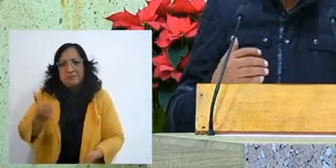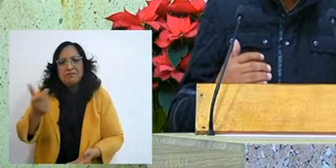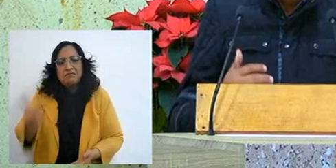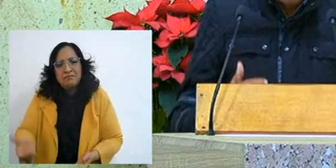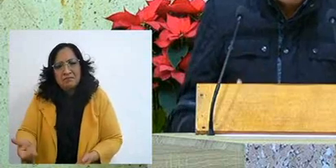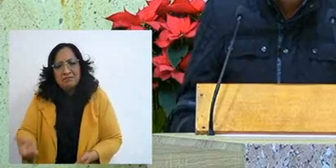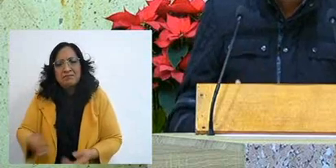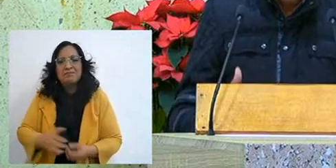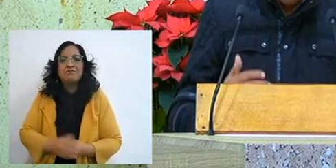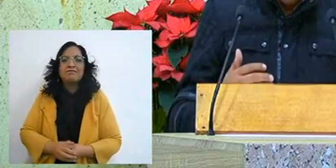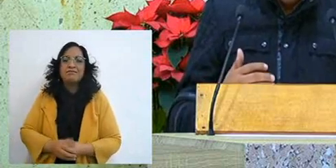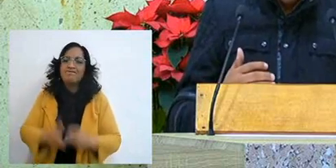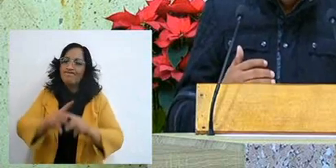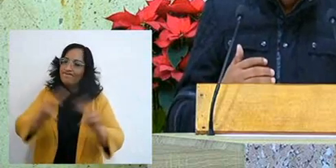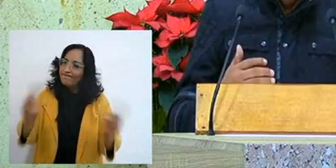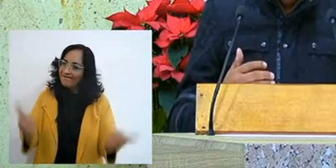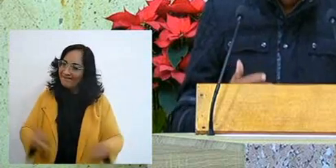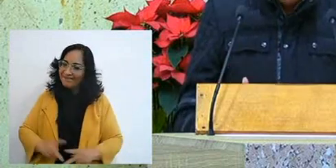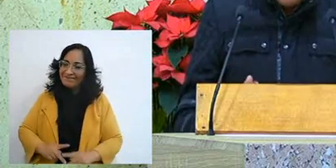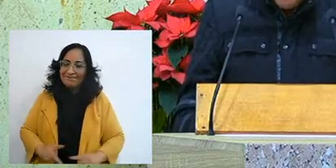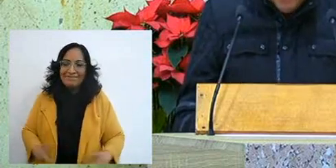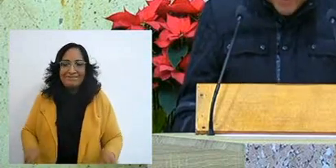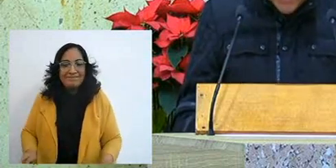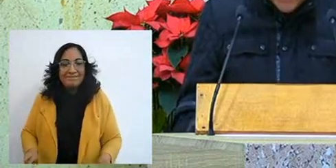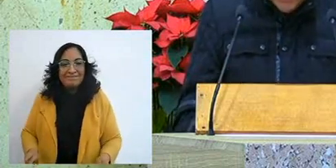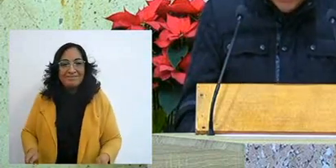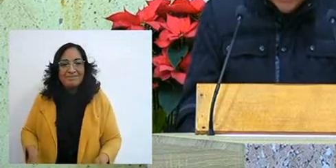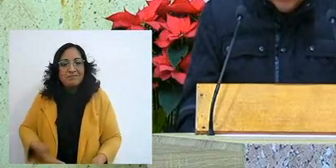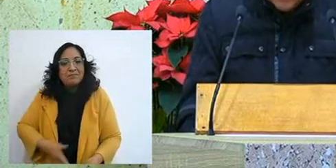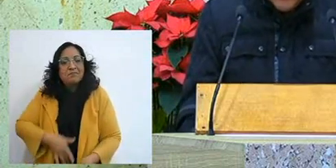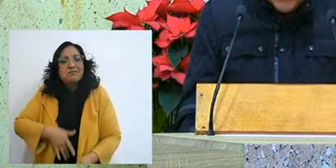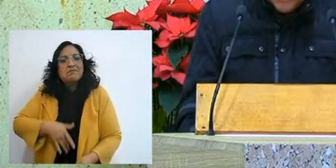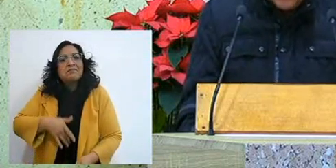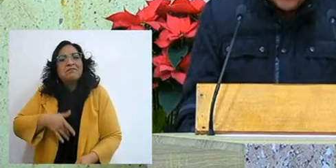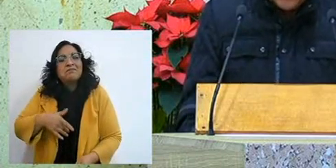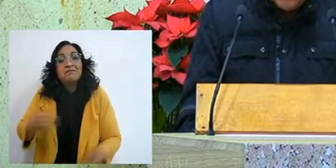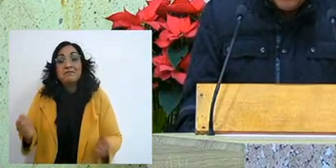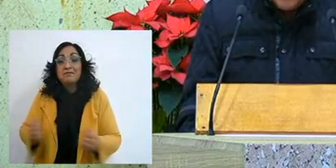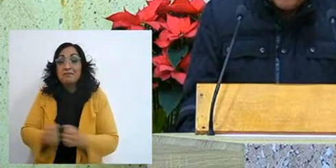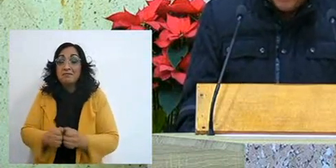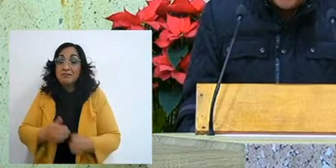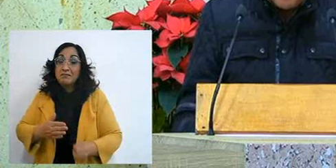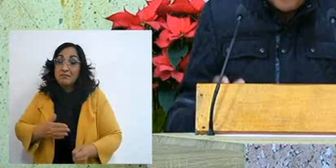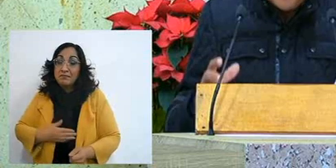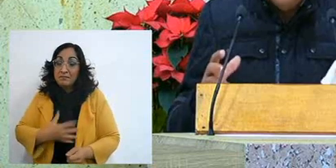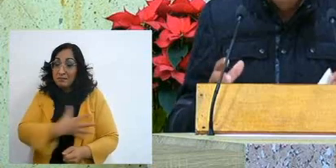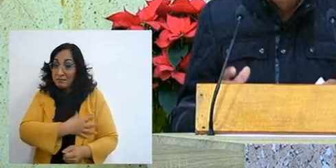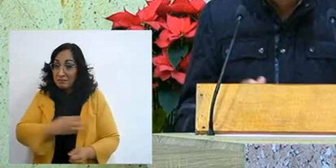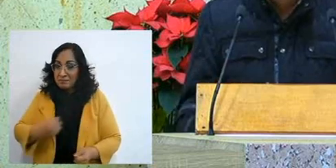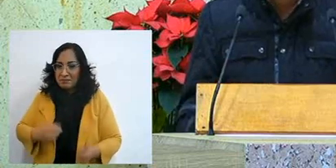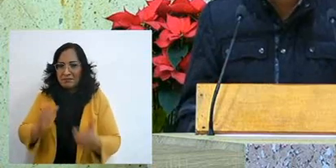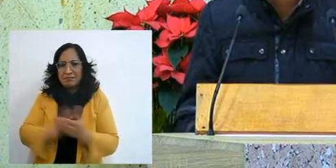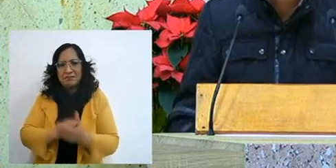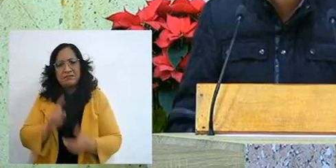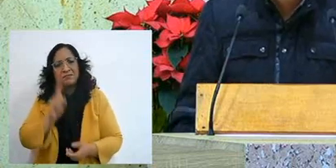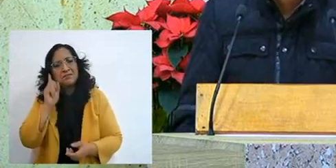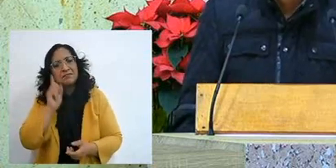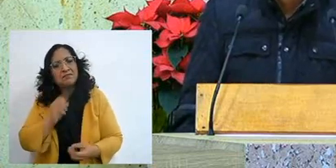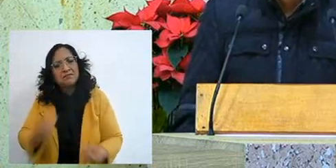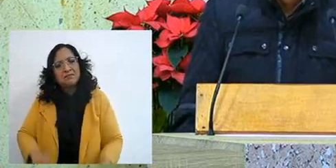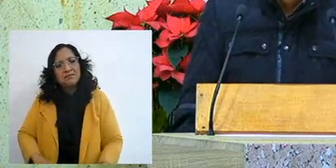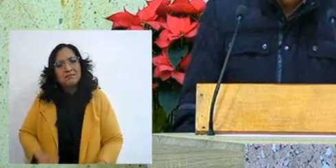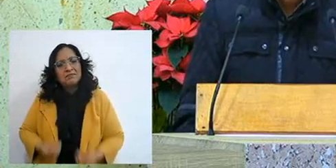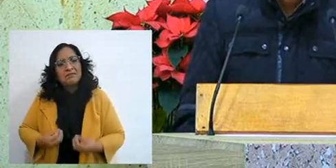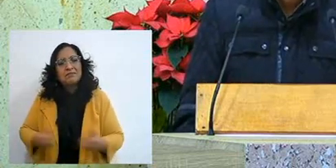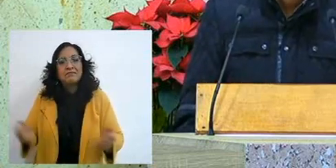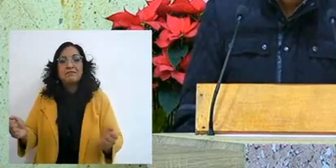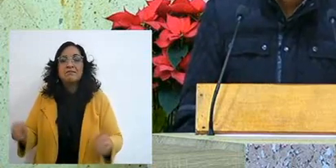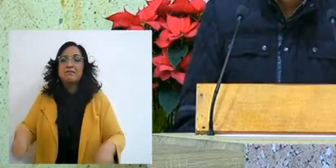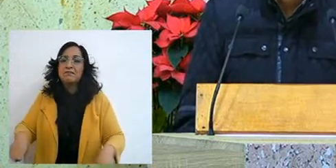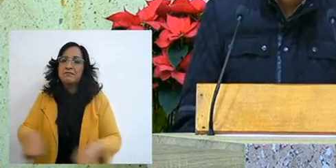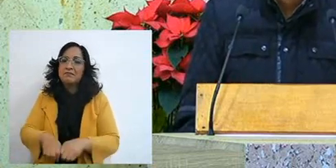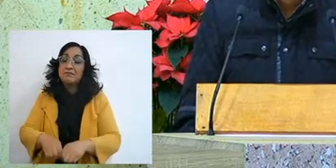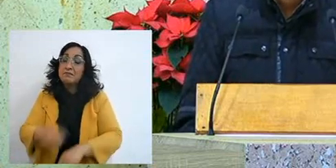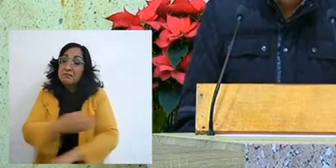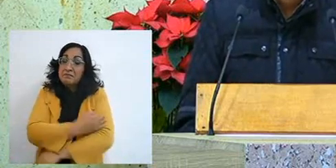and that peace, that I could feel with my children, with my wife, living with my family, I said I have left everything,